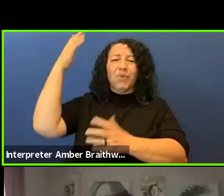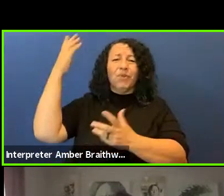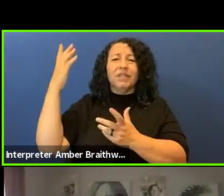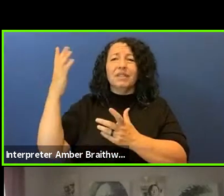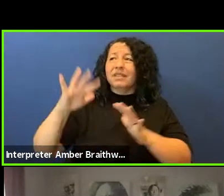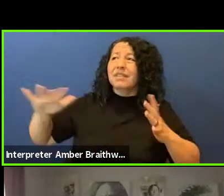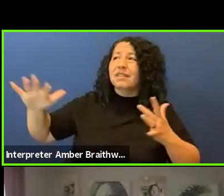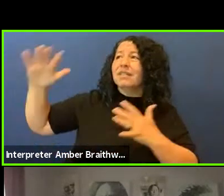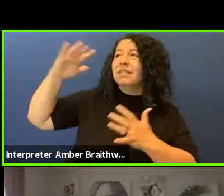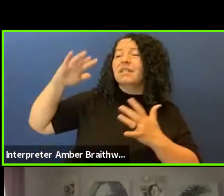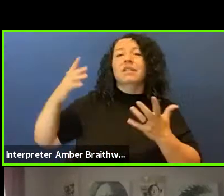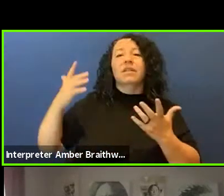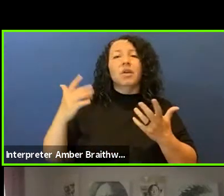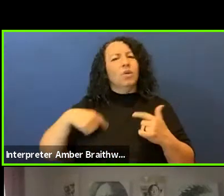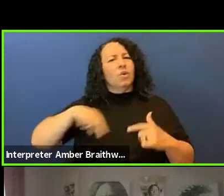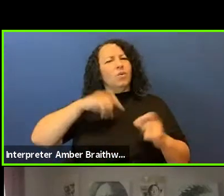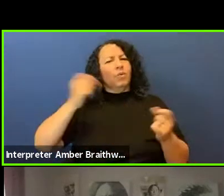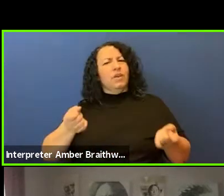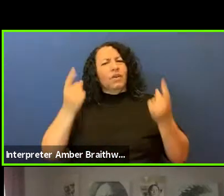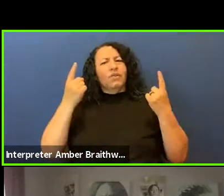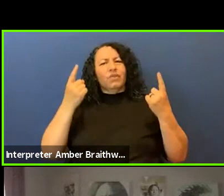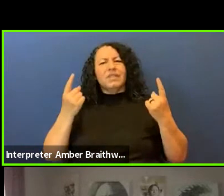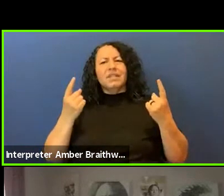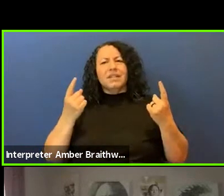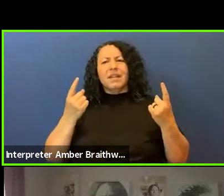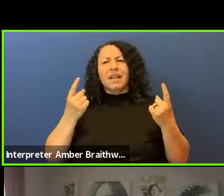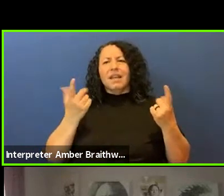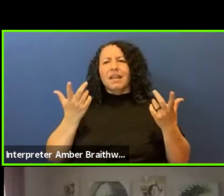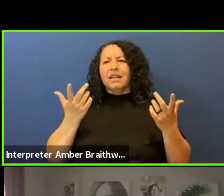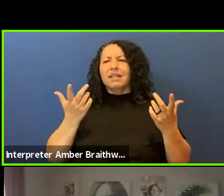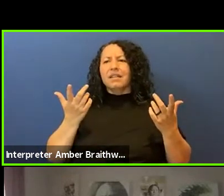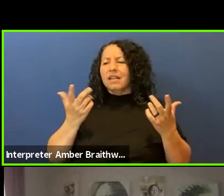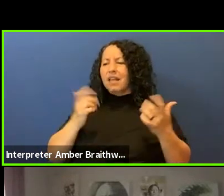we understand that the things the way the world is going